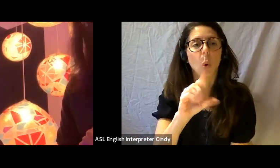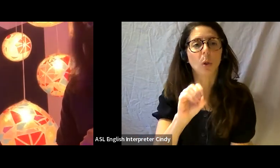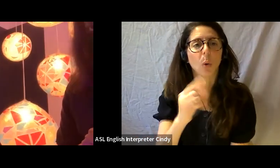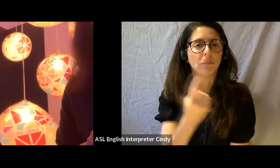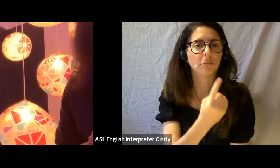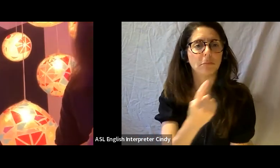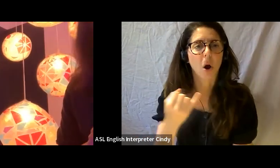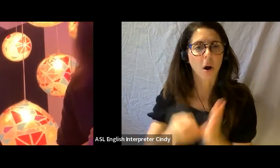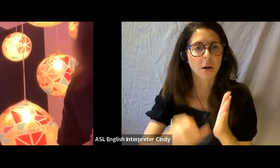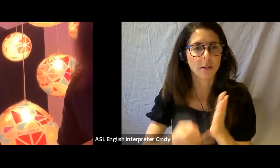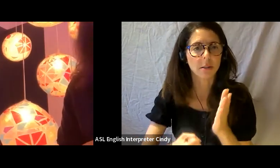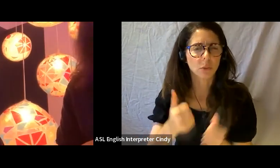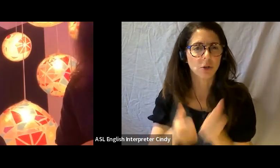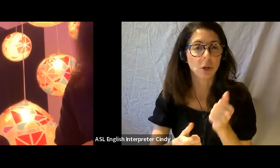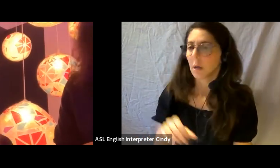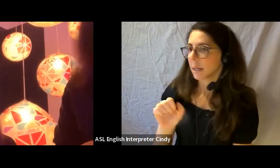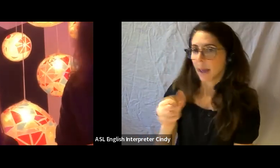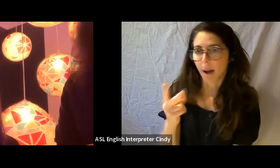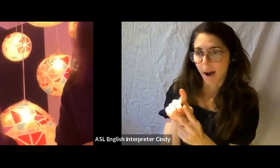or this can be a group proposal